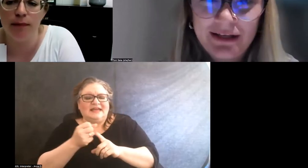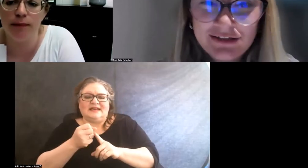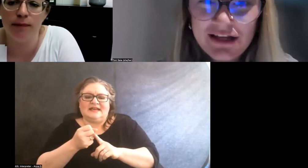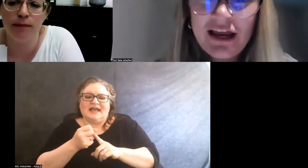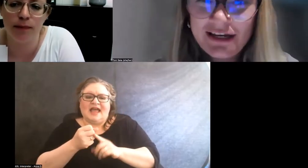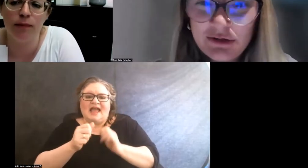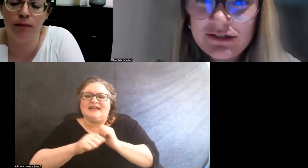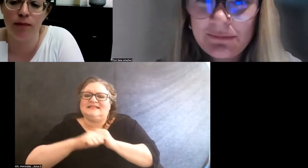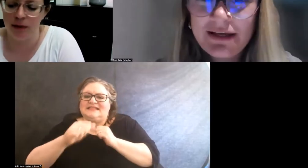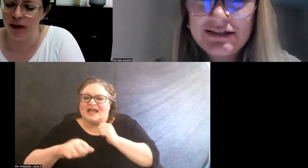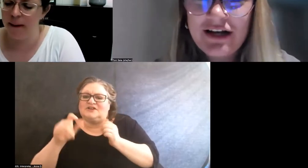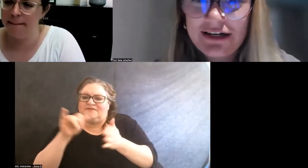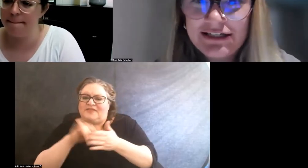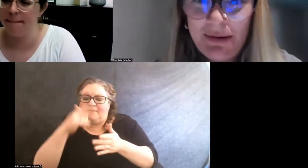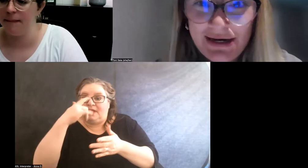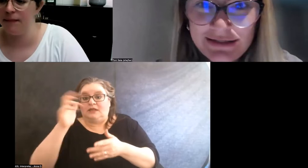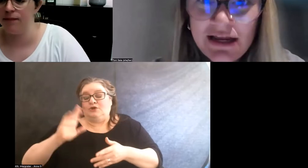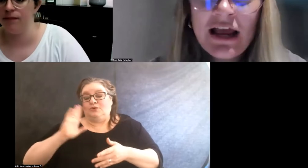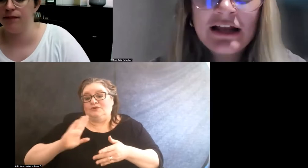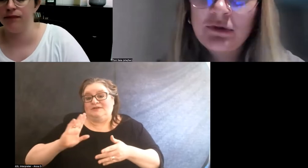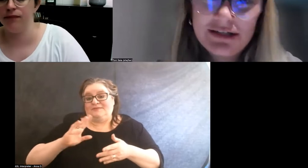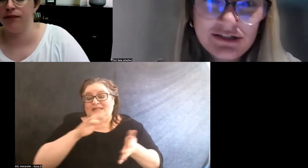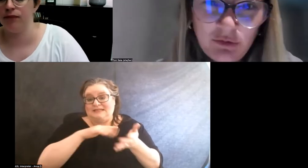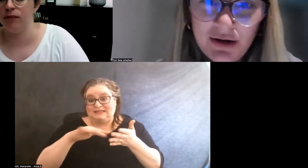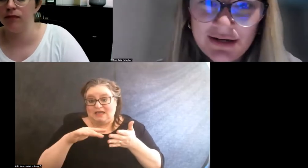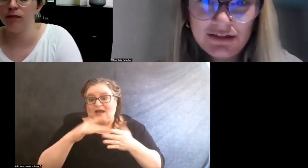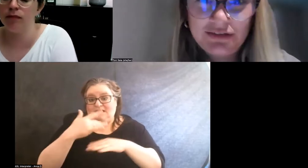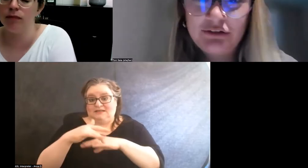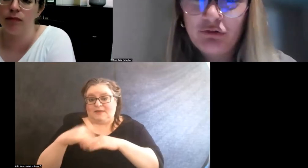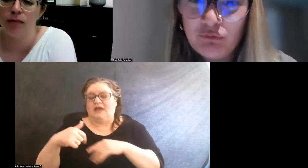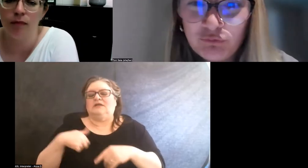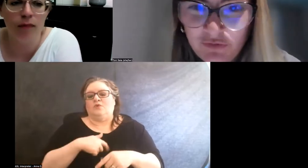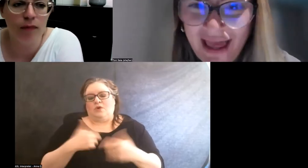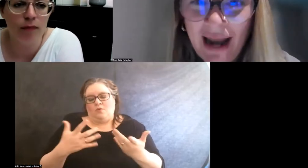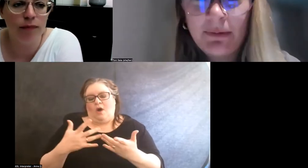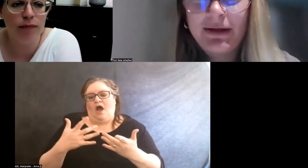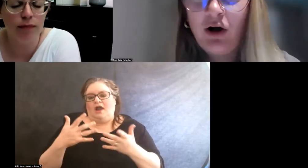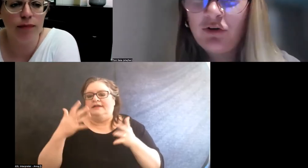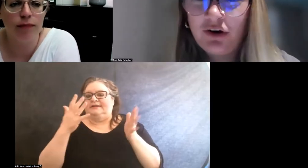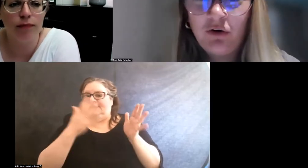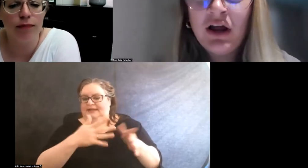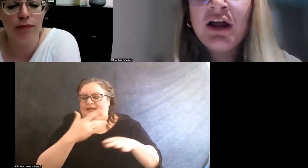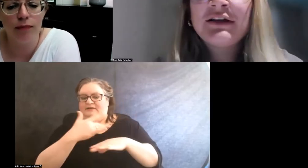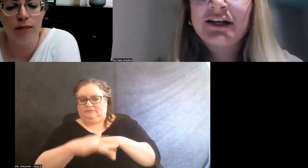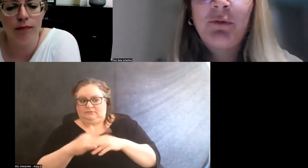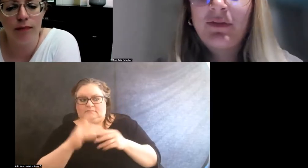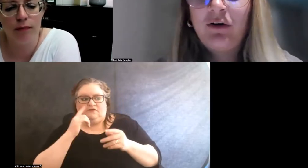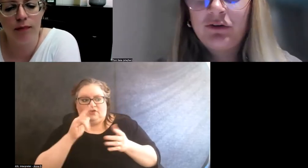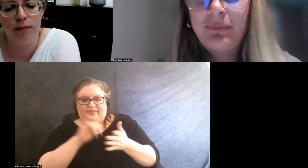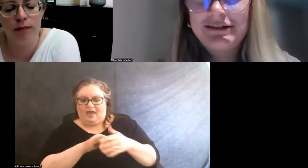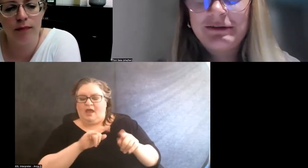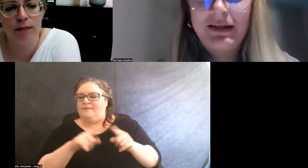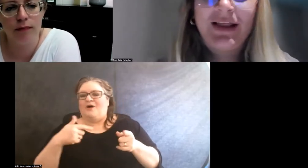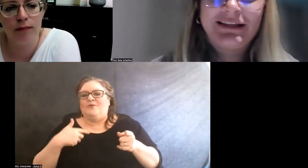because it used to be a study space. And so we still wanted to leave room for that, but we also didn't want the whole space to be like,